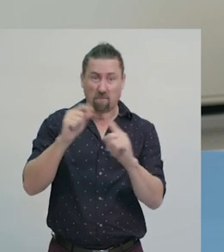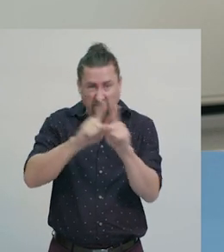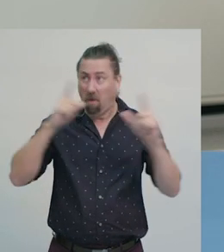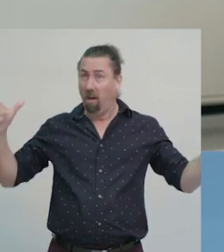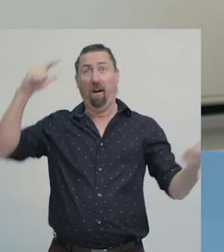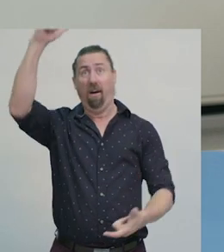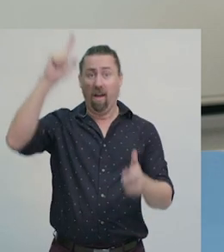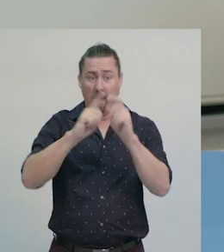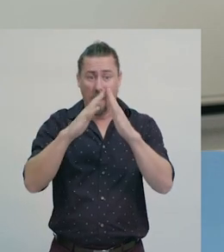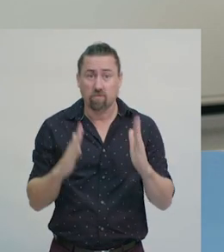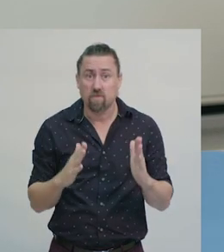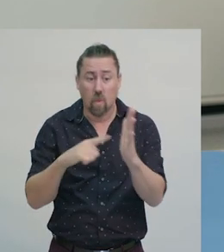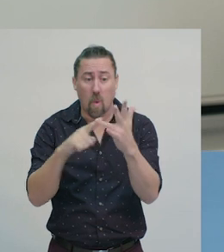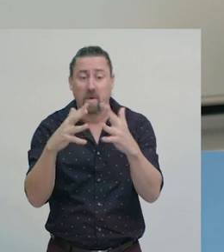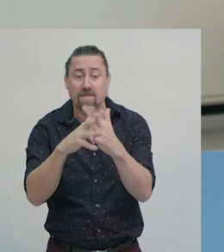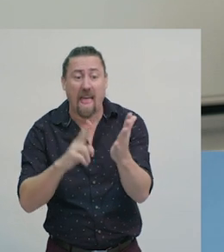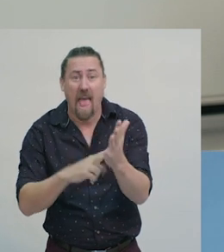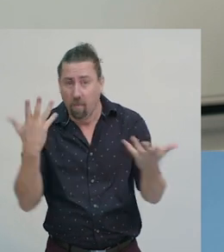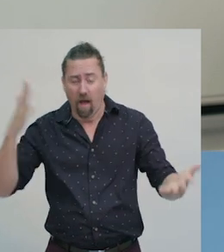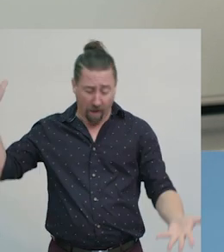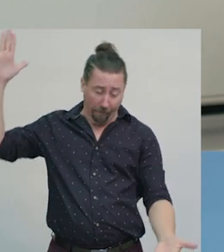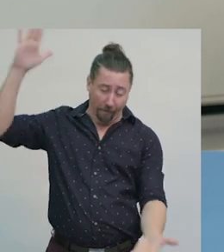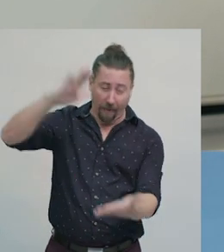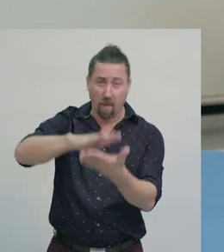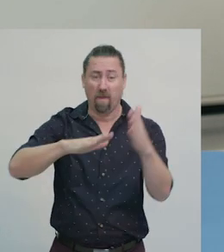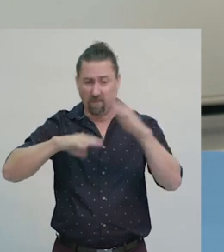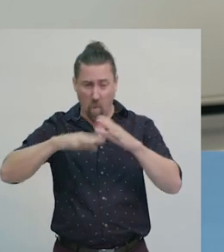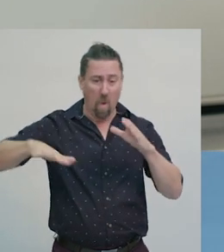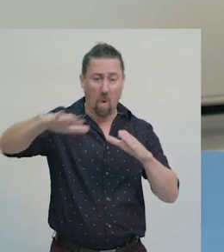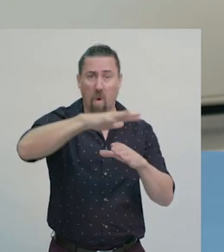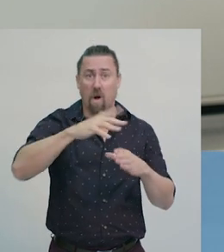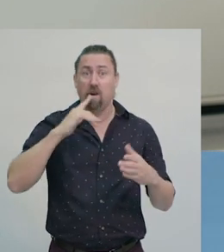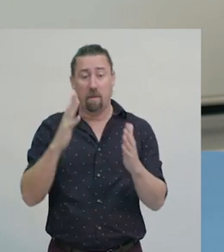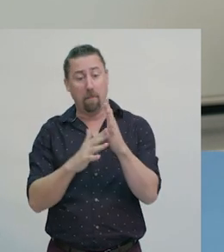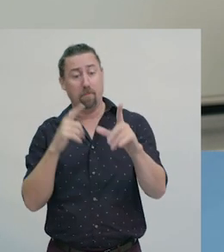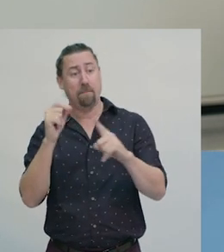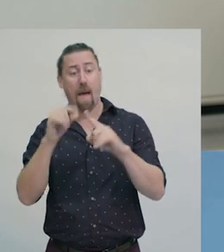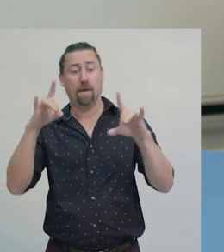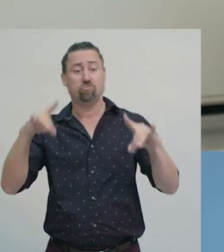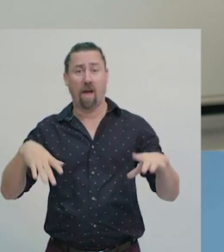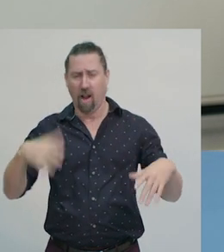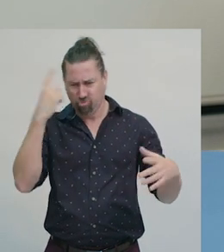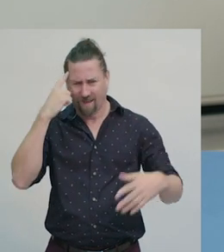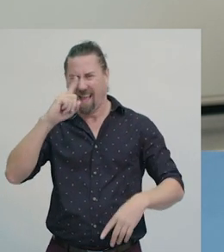a map of your town would cover the whole town, and a map of Australia - well, that would be crazy.